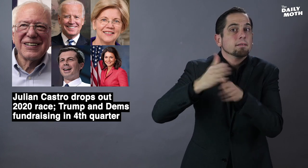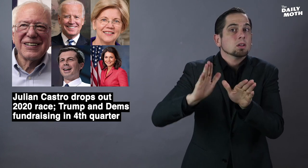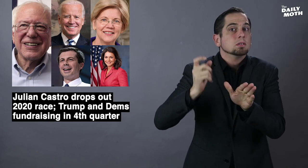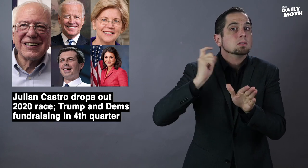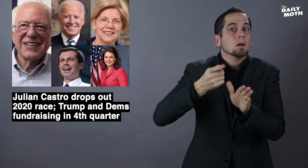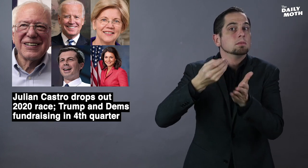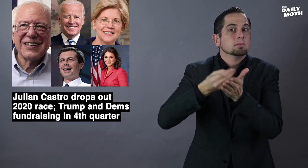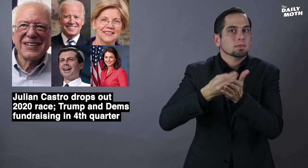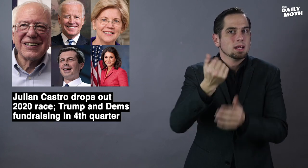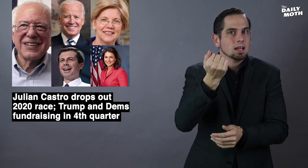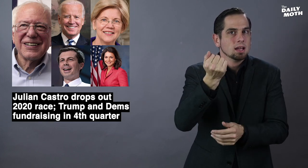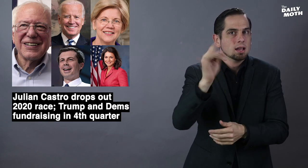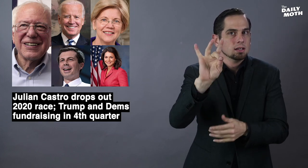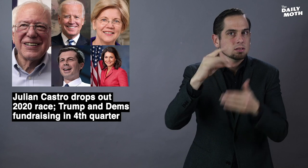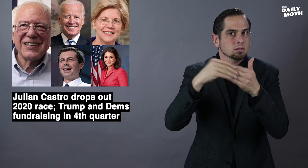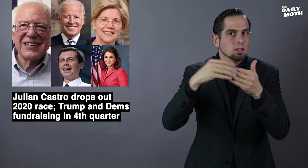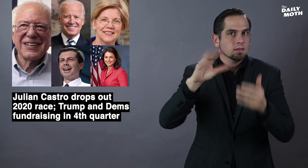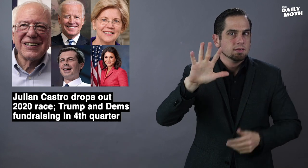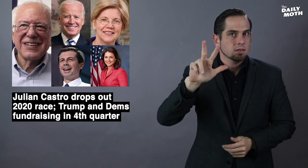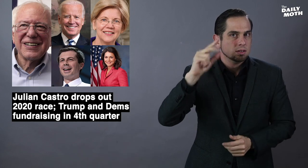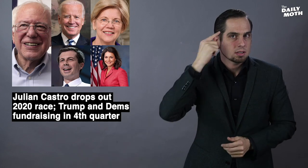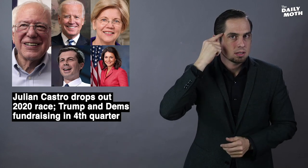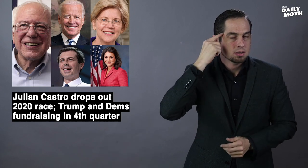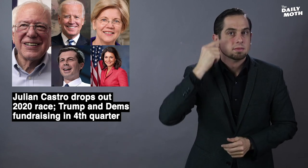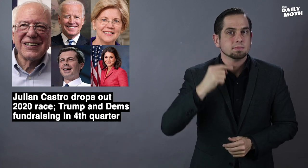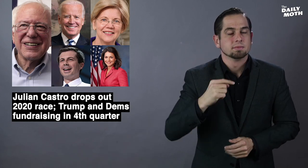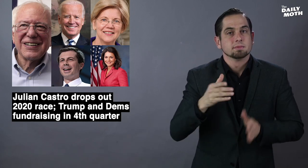with the average donation amount $18.53.